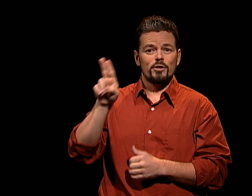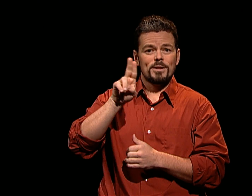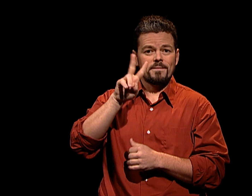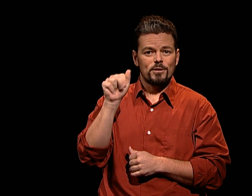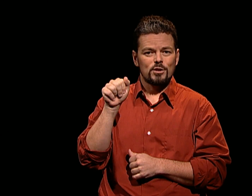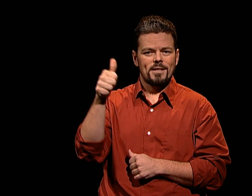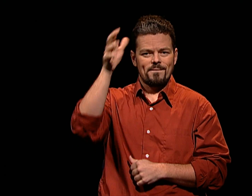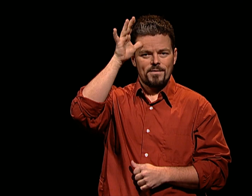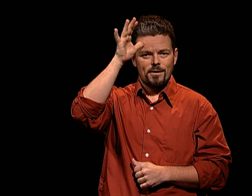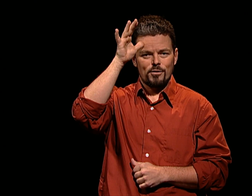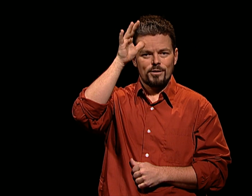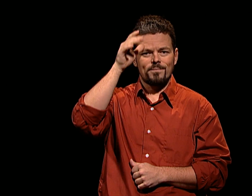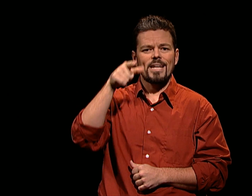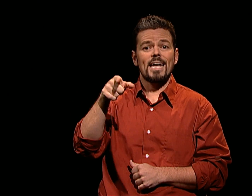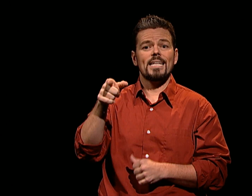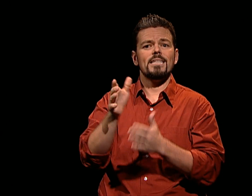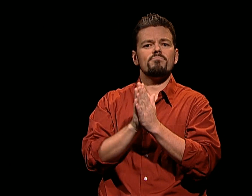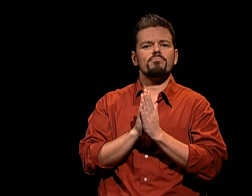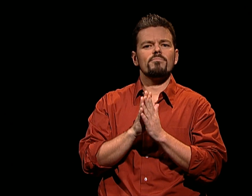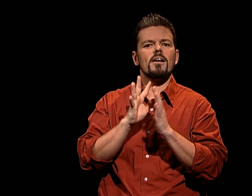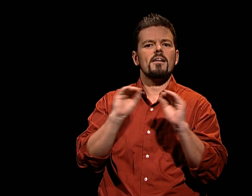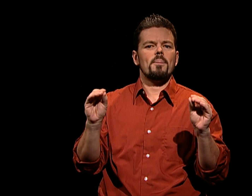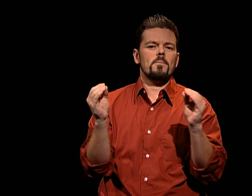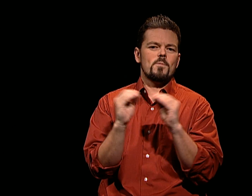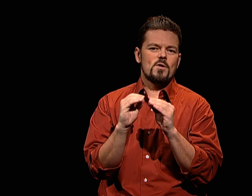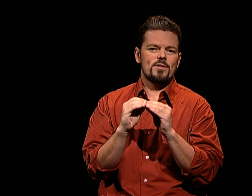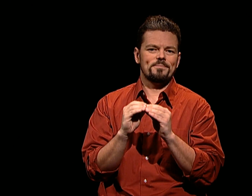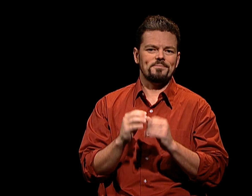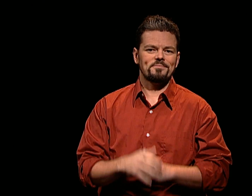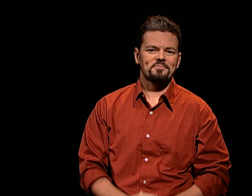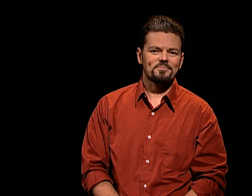AND, AS HE REQUESTED, "NOT A WORD MORE."